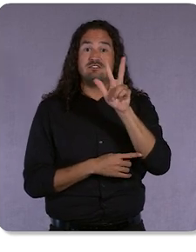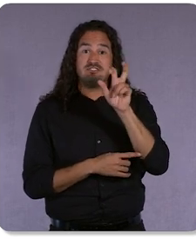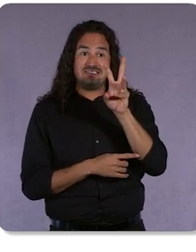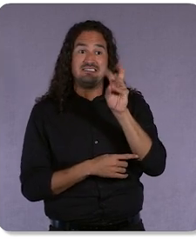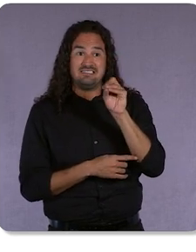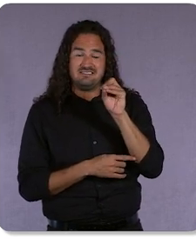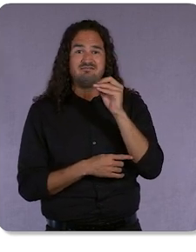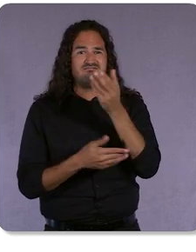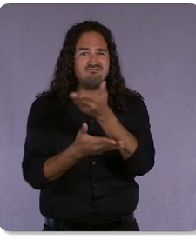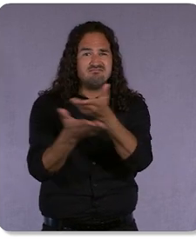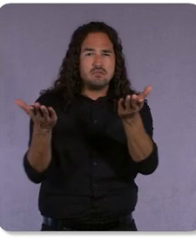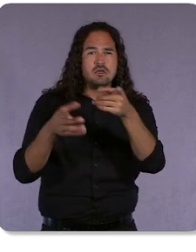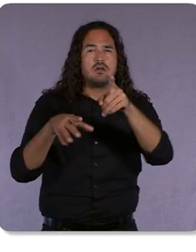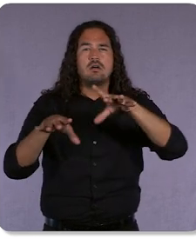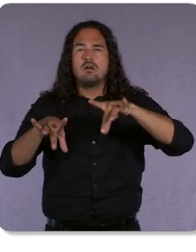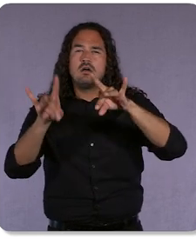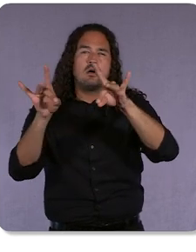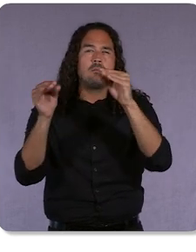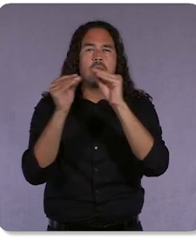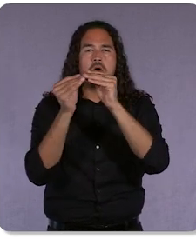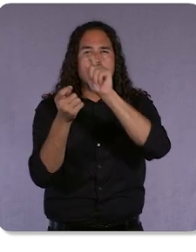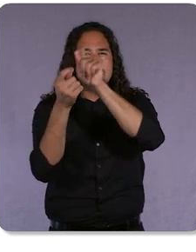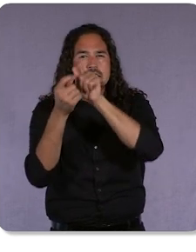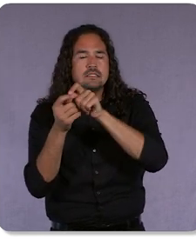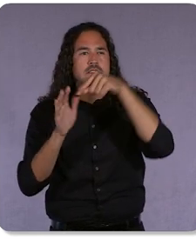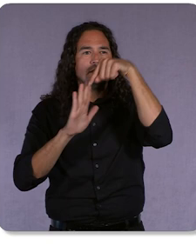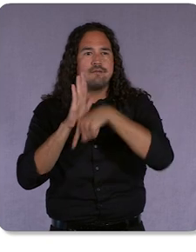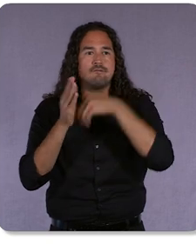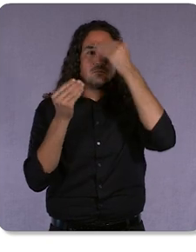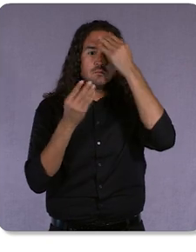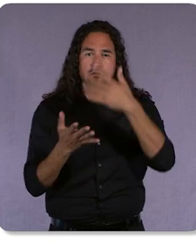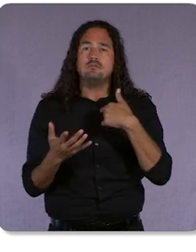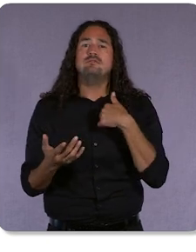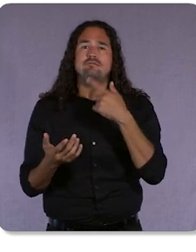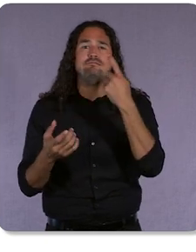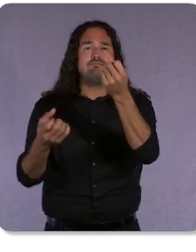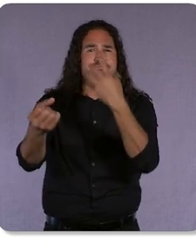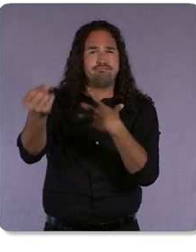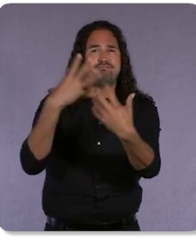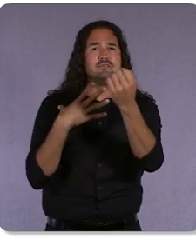We’ve heard that some of these challenges might feel particularly daunting for small or medium-sized businesses.